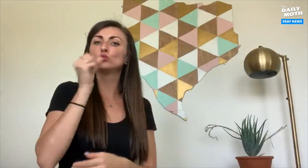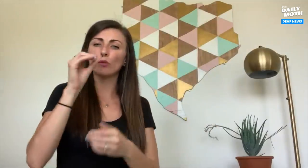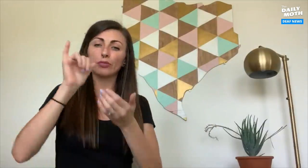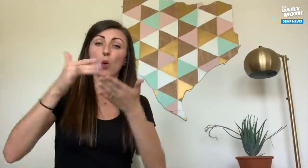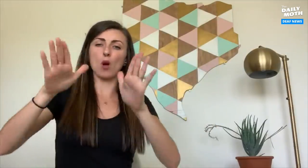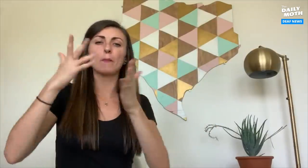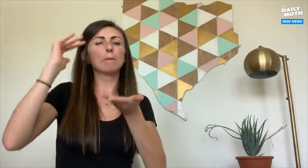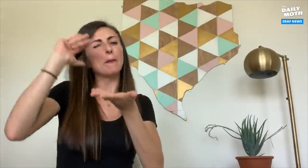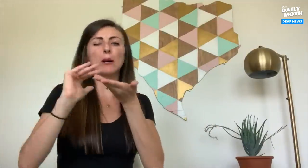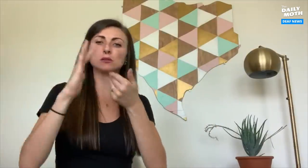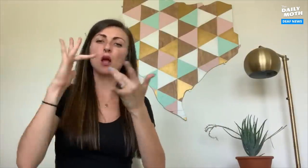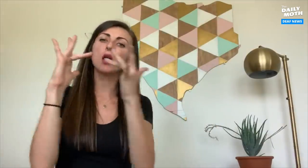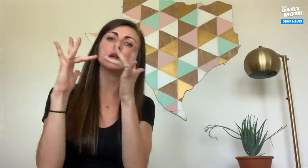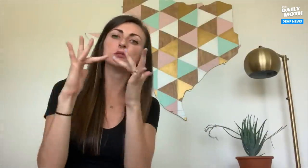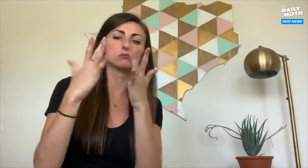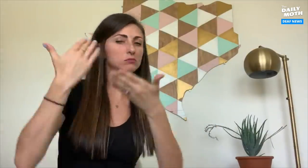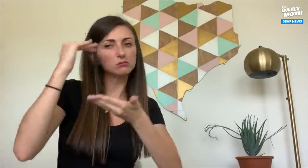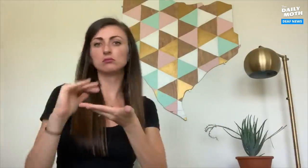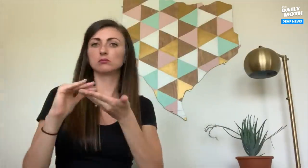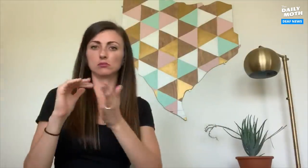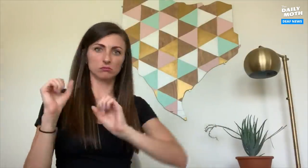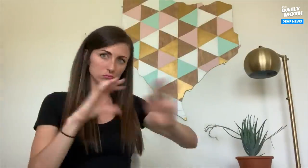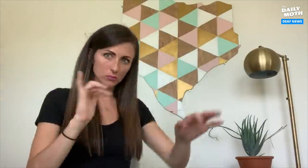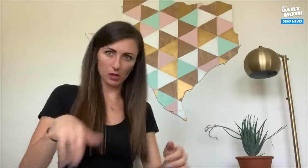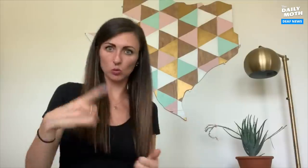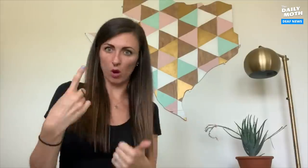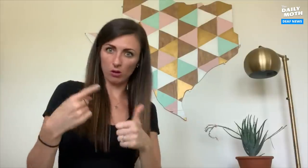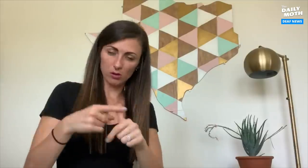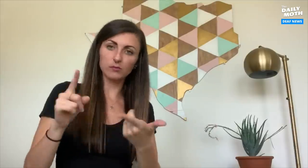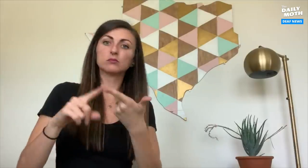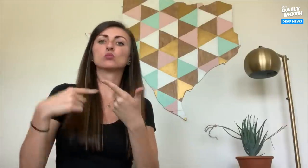so the manager can deliver the order while minimizing contact.